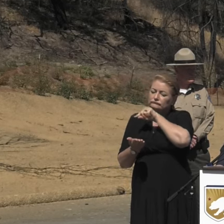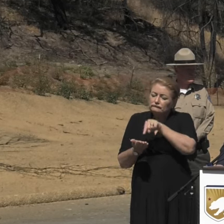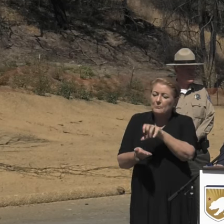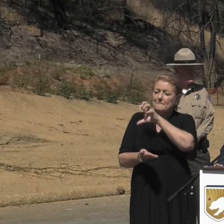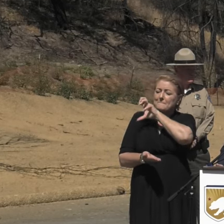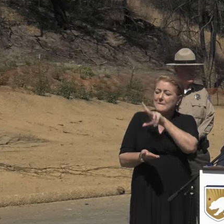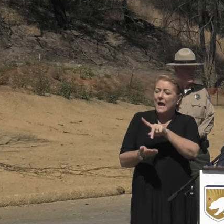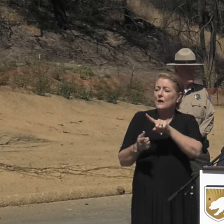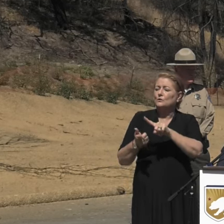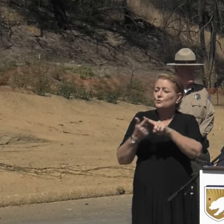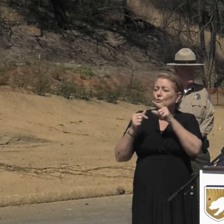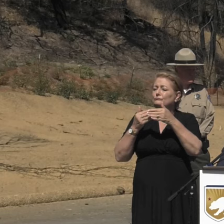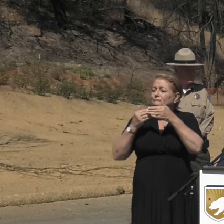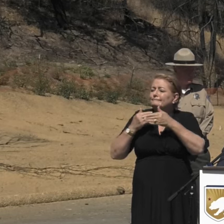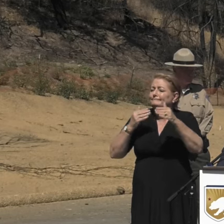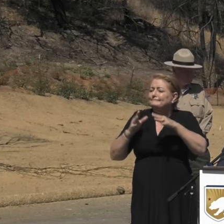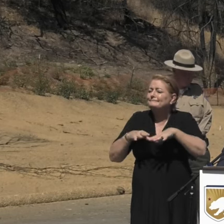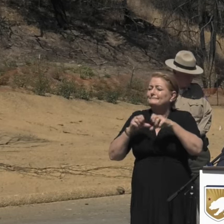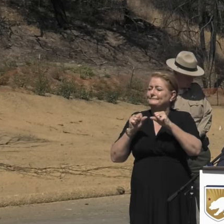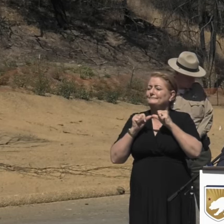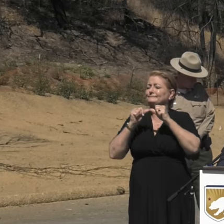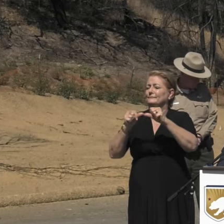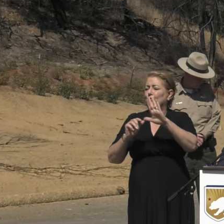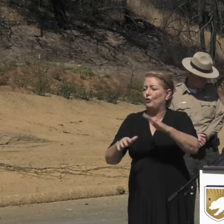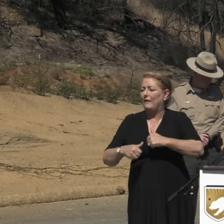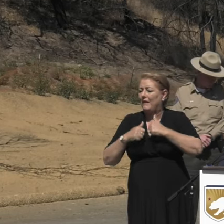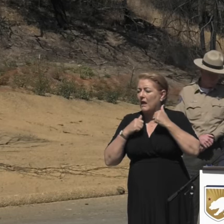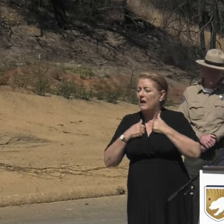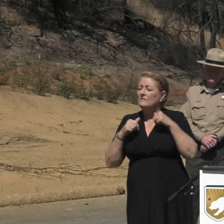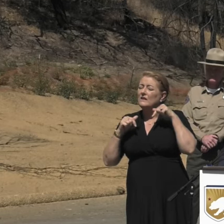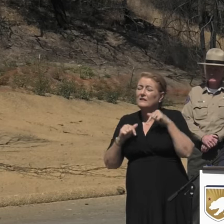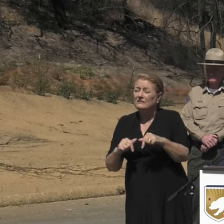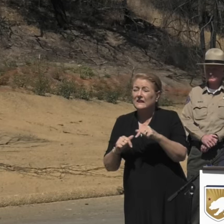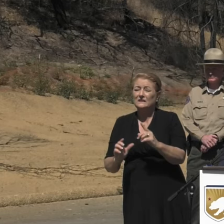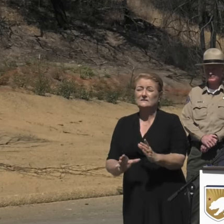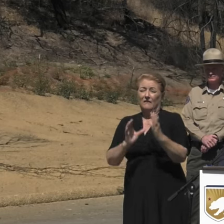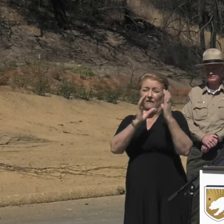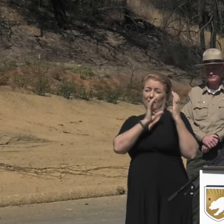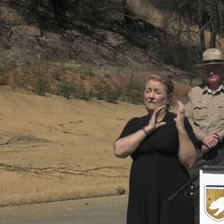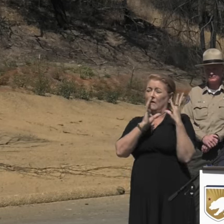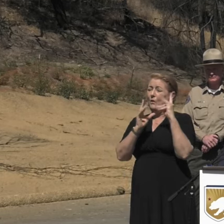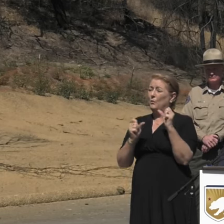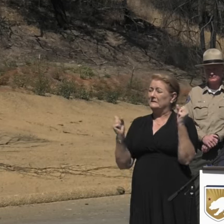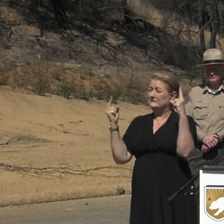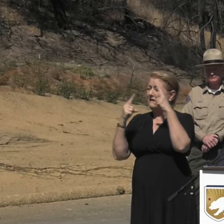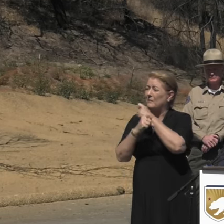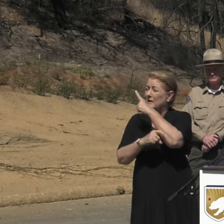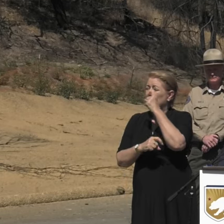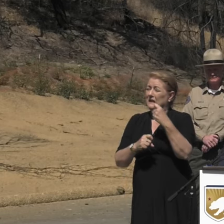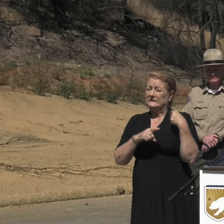You know, this phenomenal undertaking was complicated by the fact that, since the Hill and Woolsey fires,